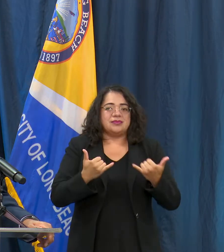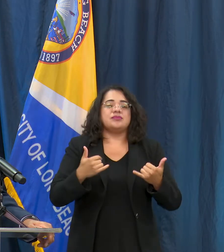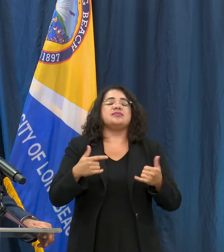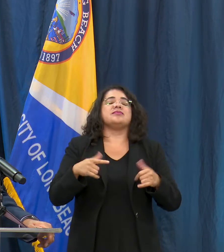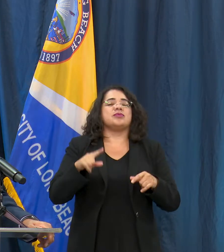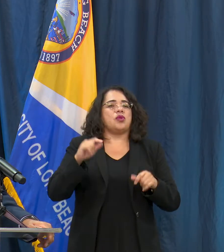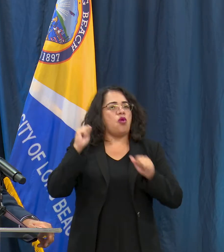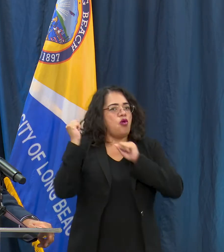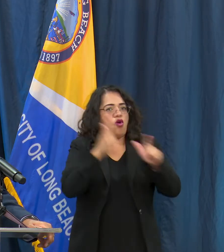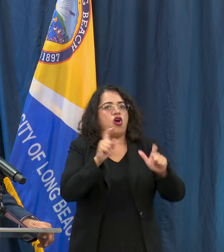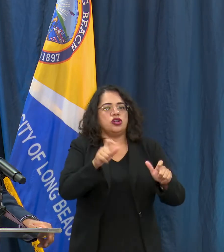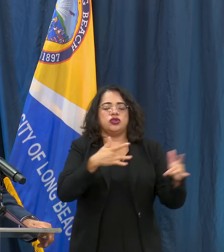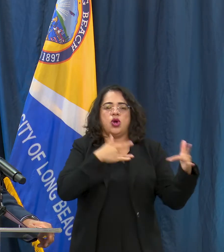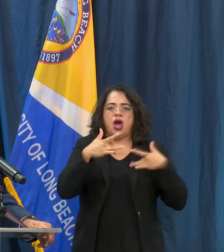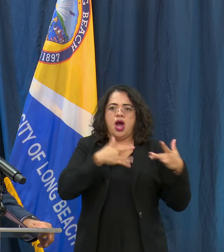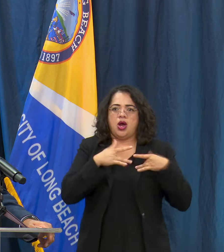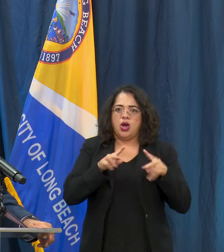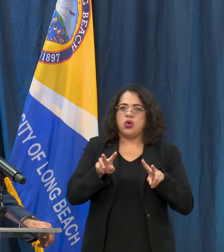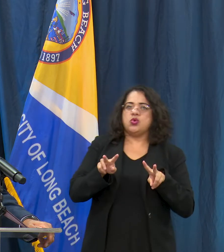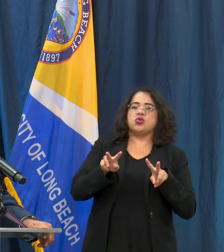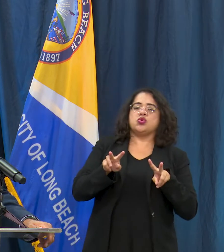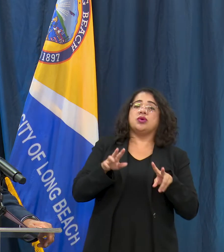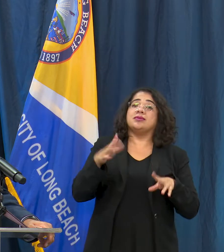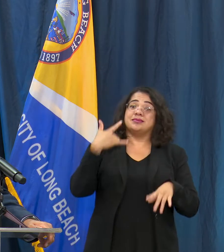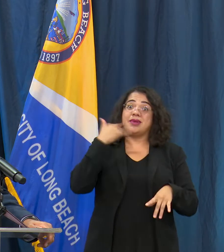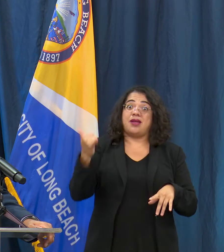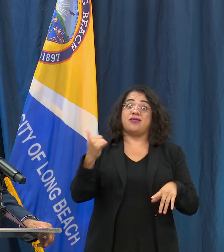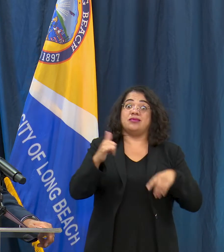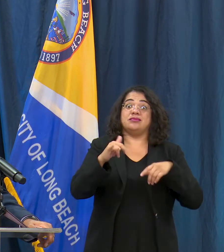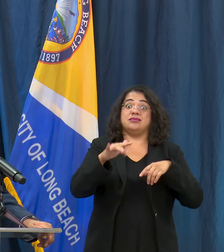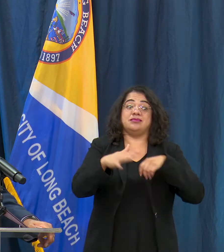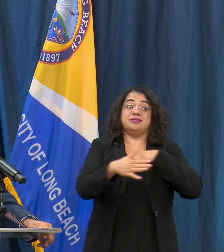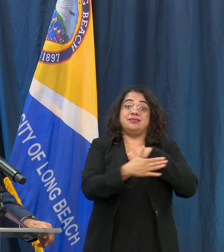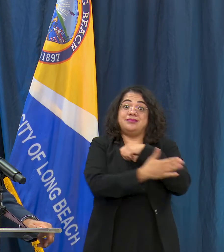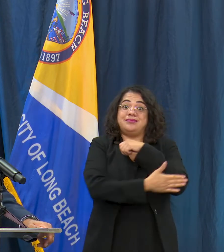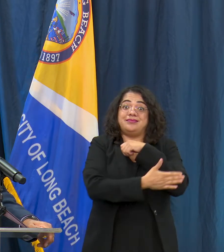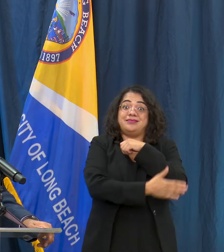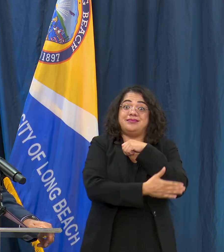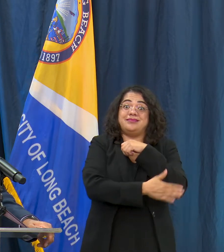here in the LA County region where the numbers are higher than other parts of